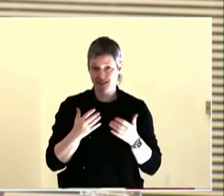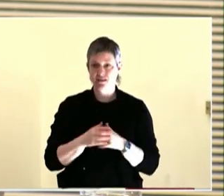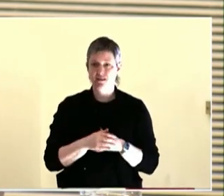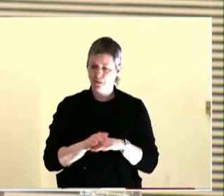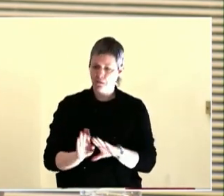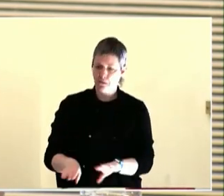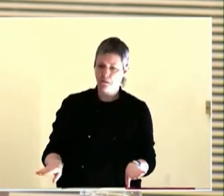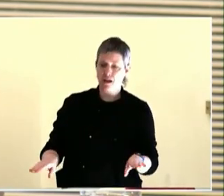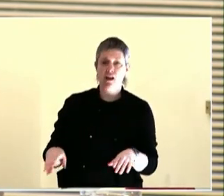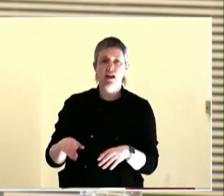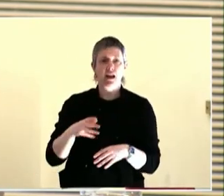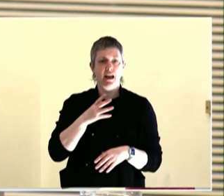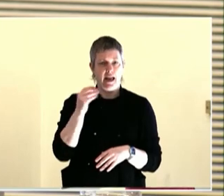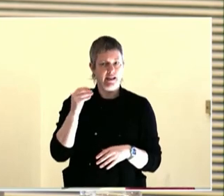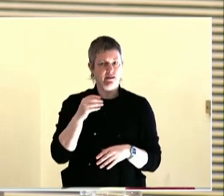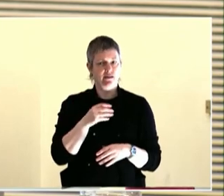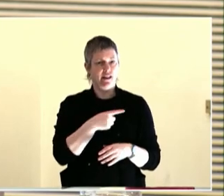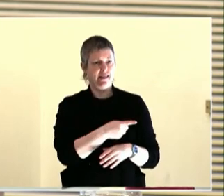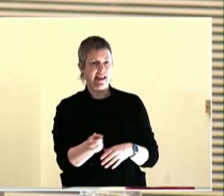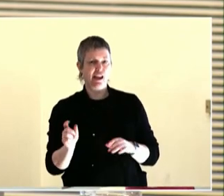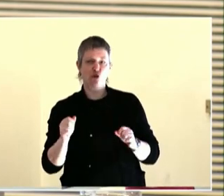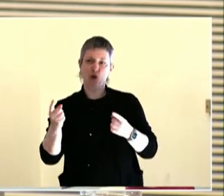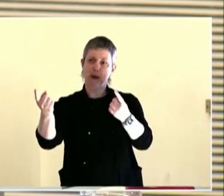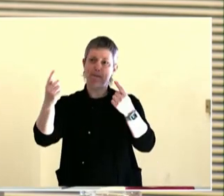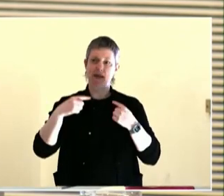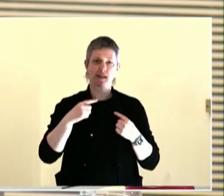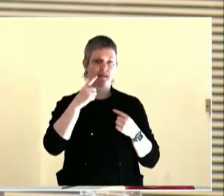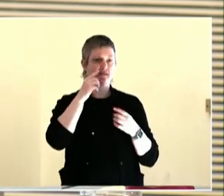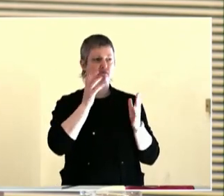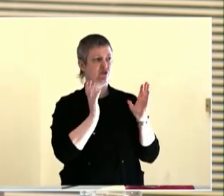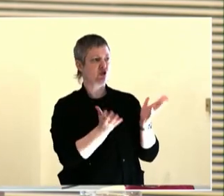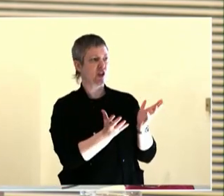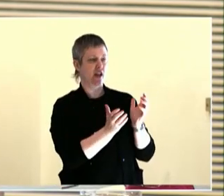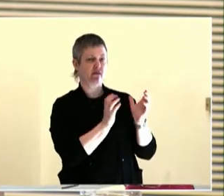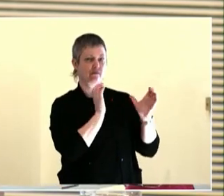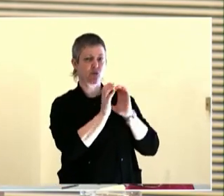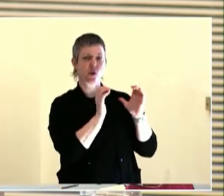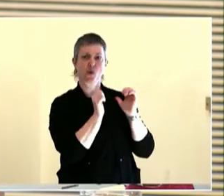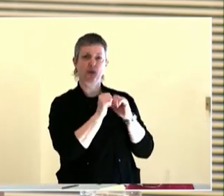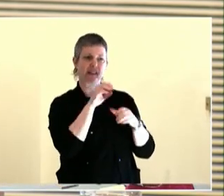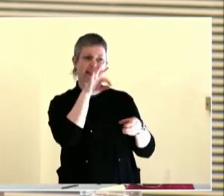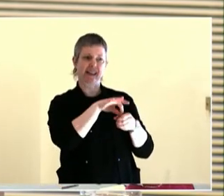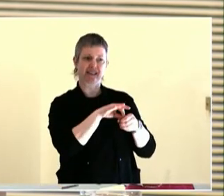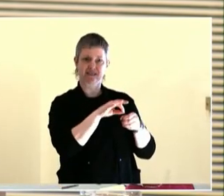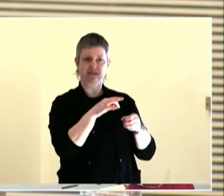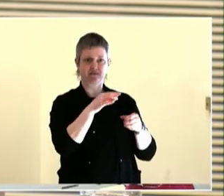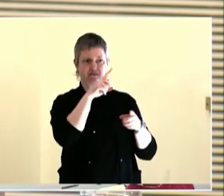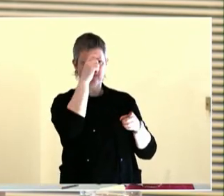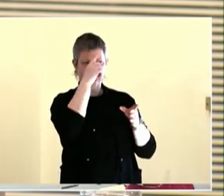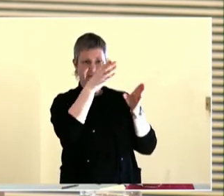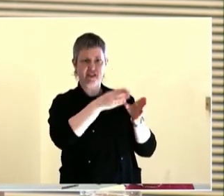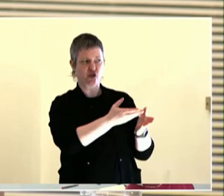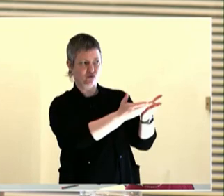the Youth Futures Summit that we're hoping to hold in the next